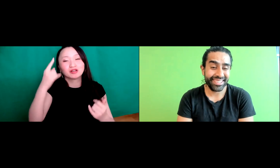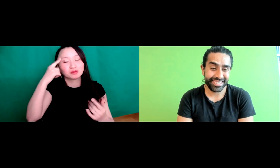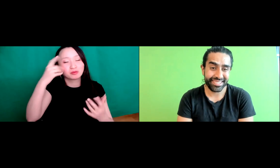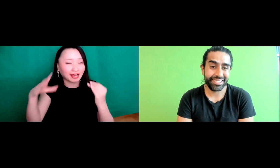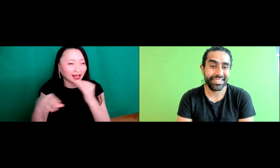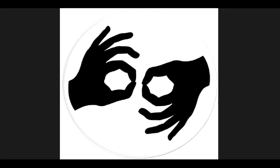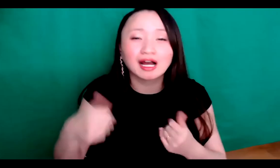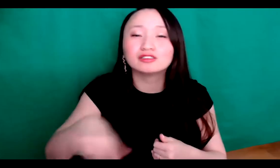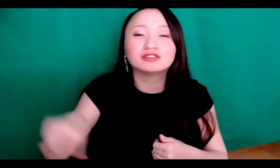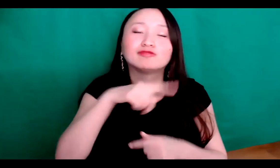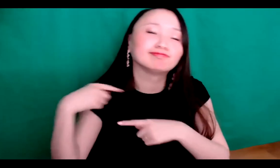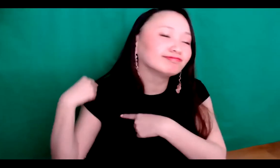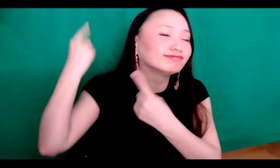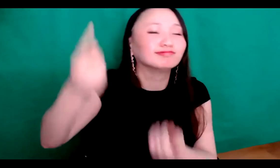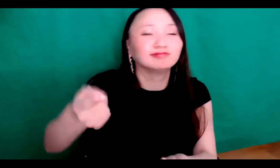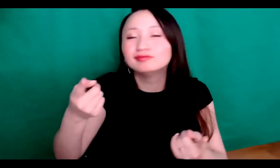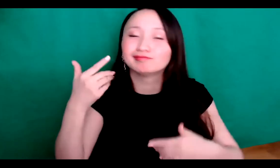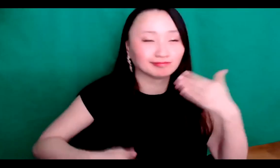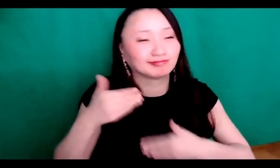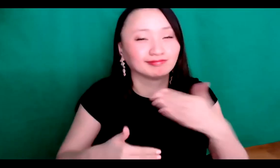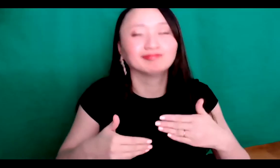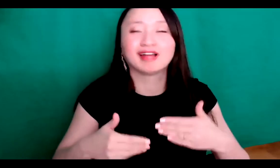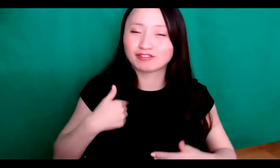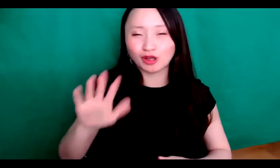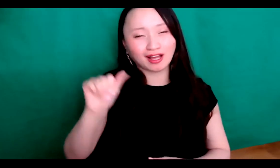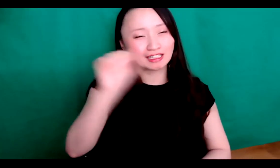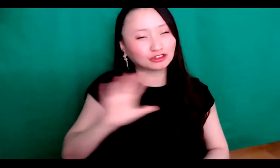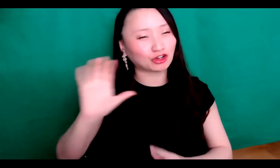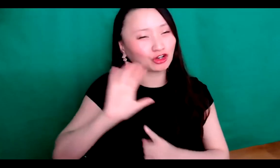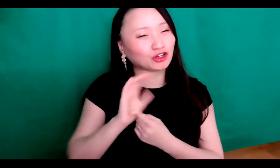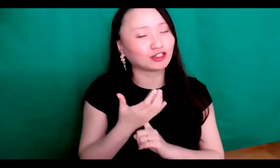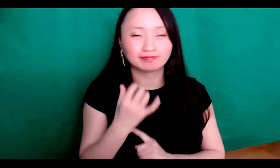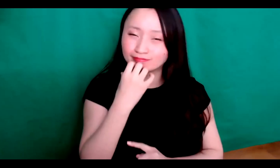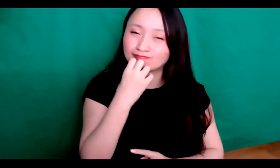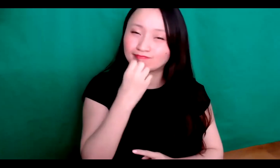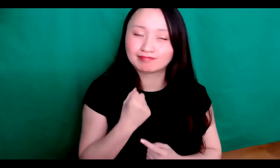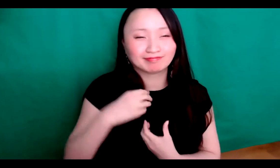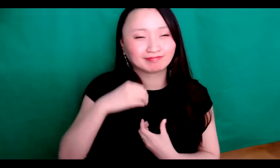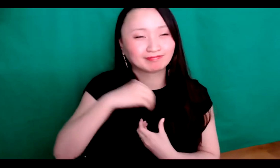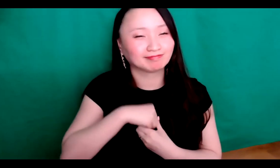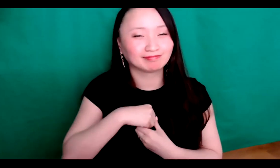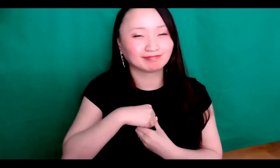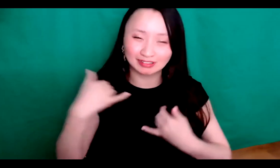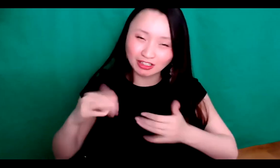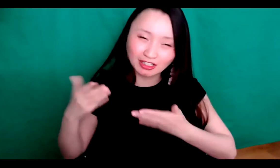become an awesome place. And so I really you know appreciate you know